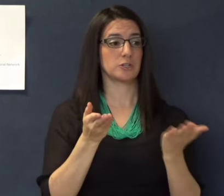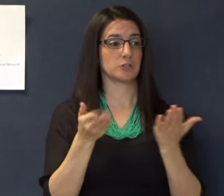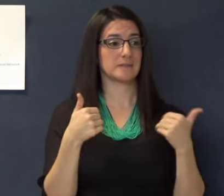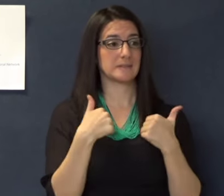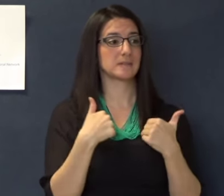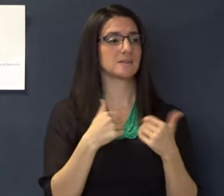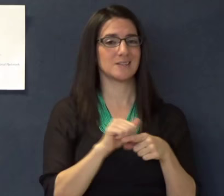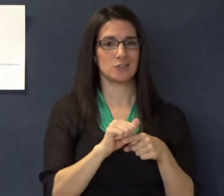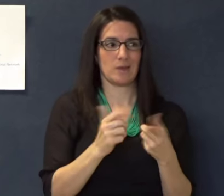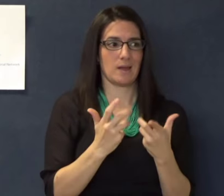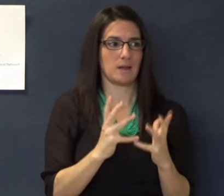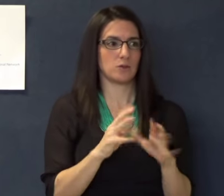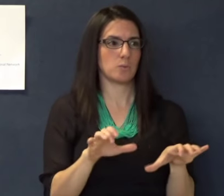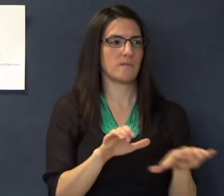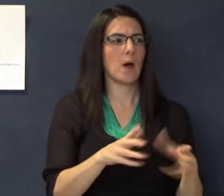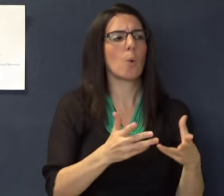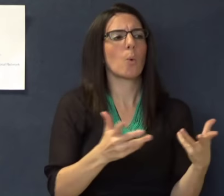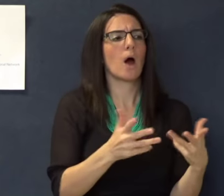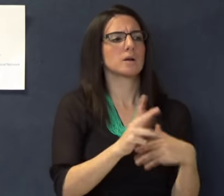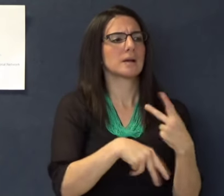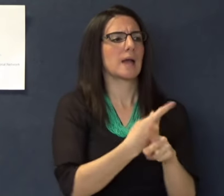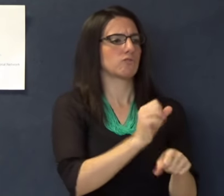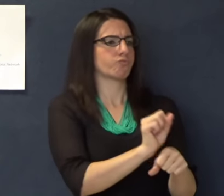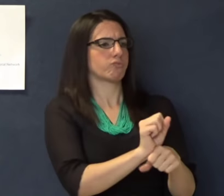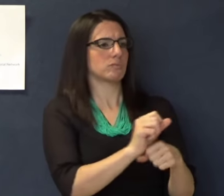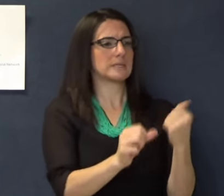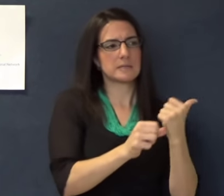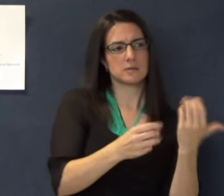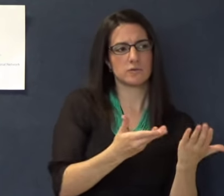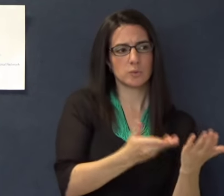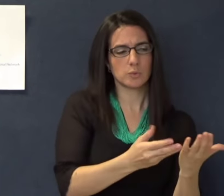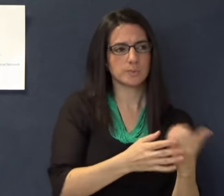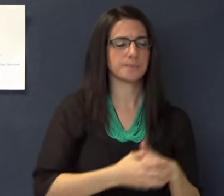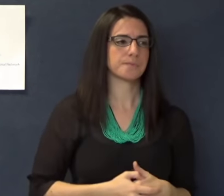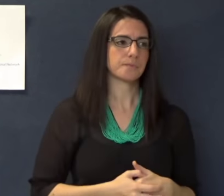and use of the service animal. Two questions can be asked – is that a service animal needed due to a